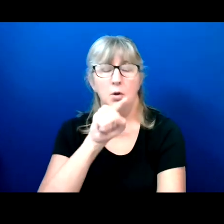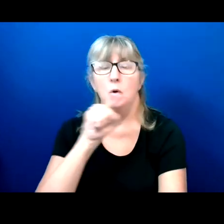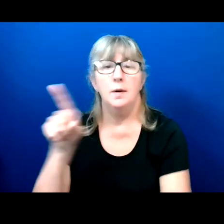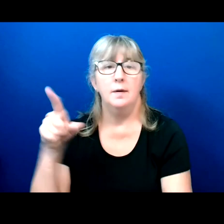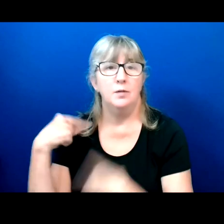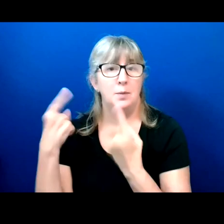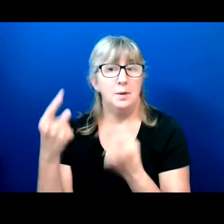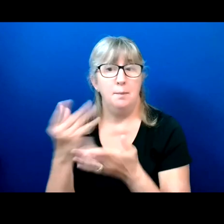with us.